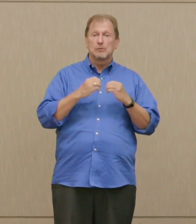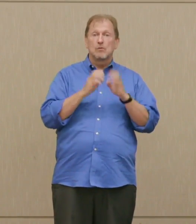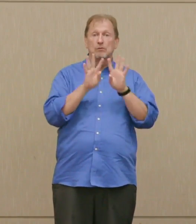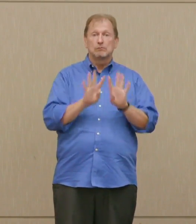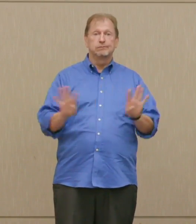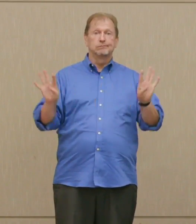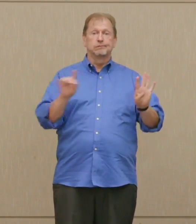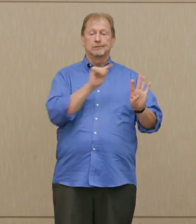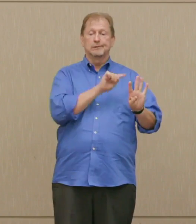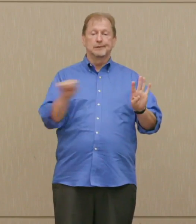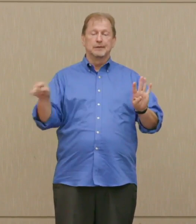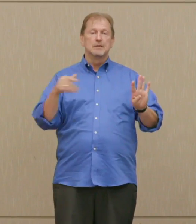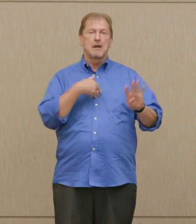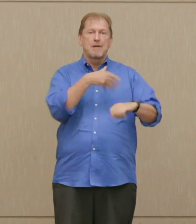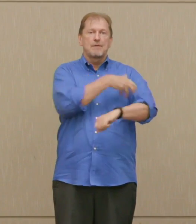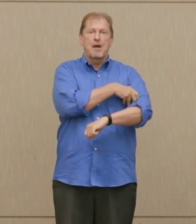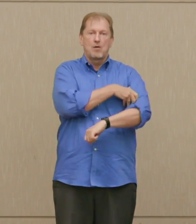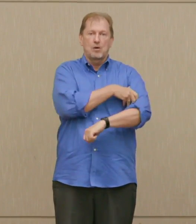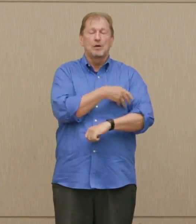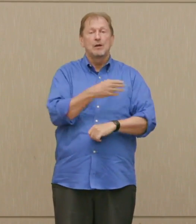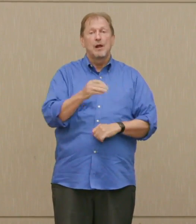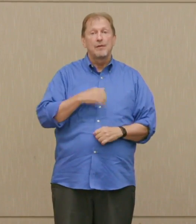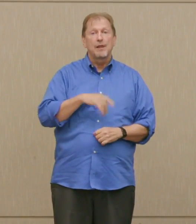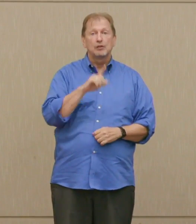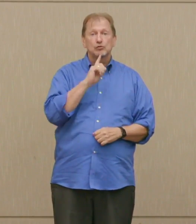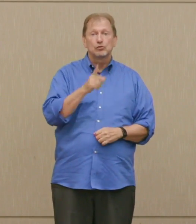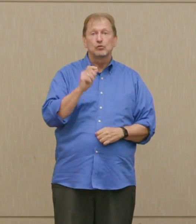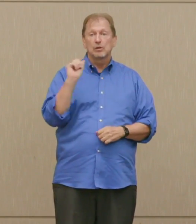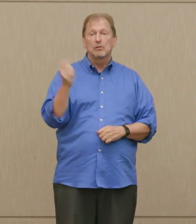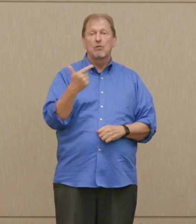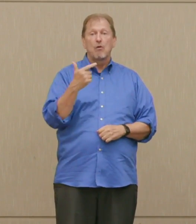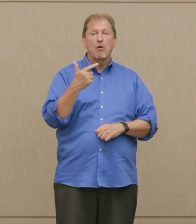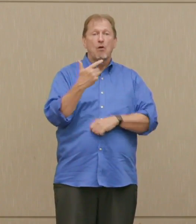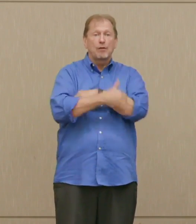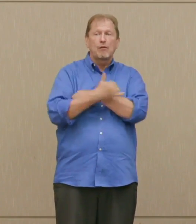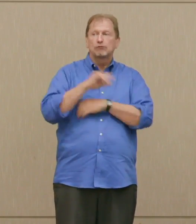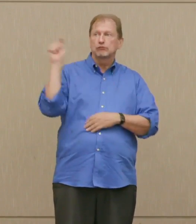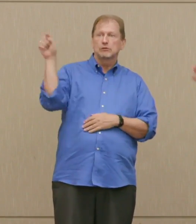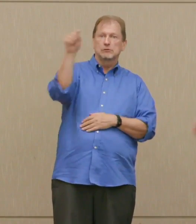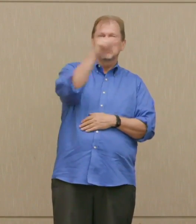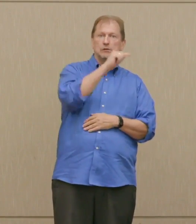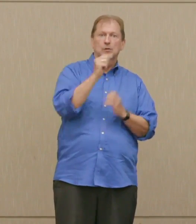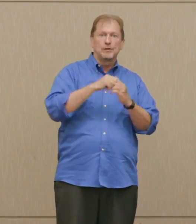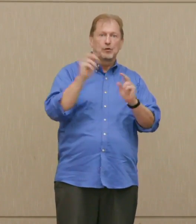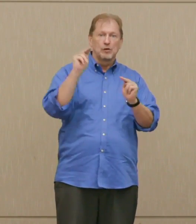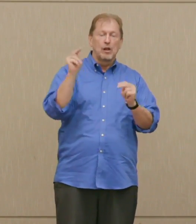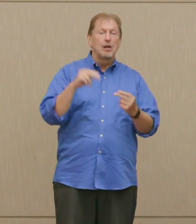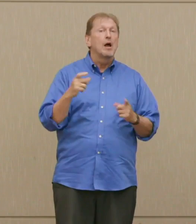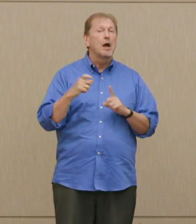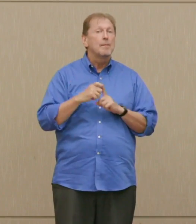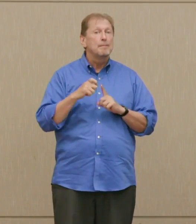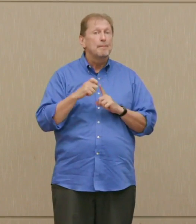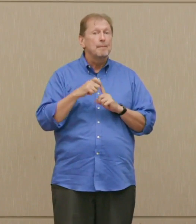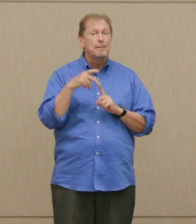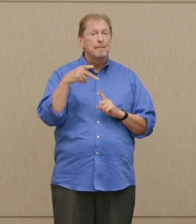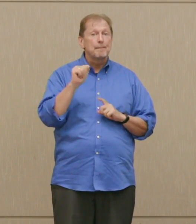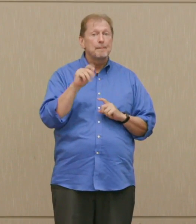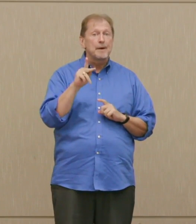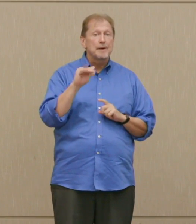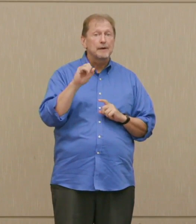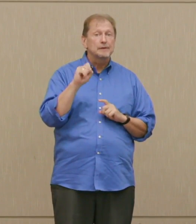That's undoubtedly true in every nuclear weapons state, Pakistan, any of the others, India.